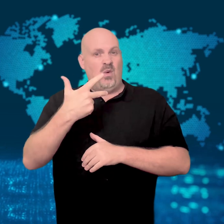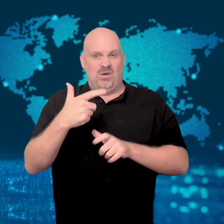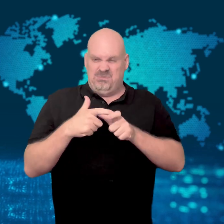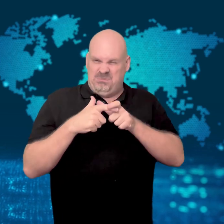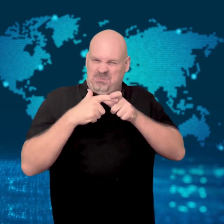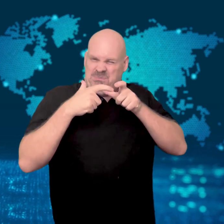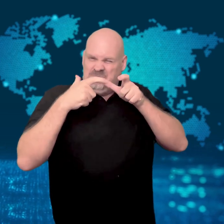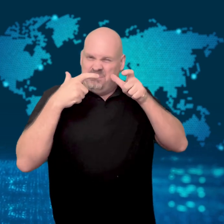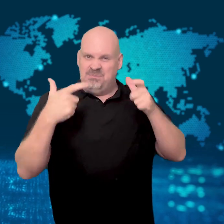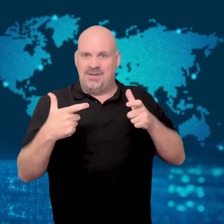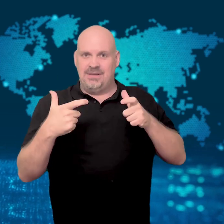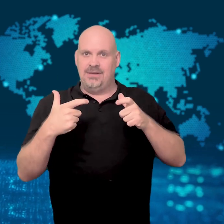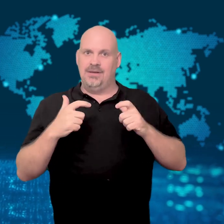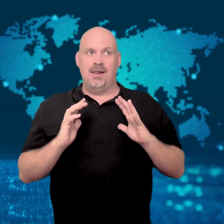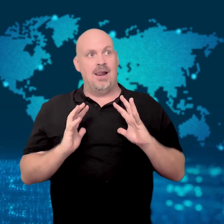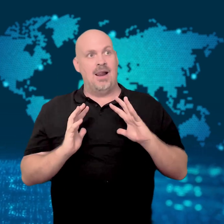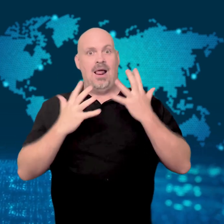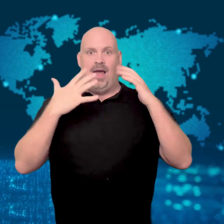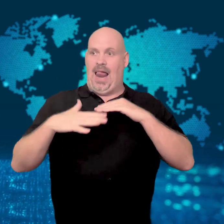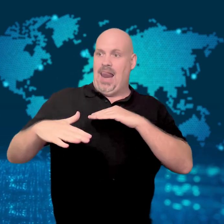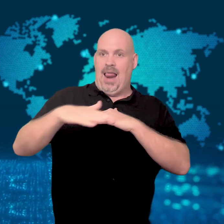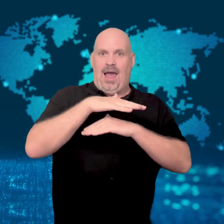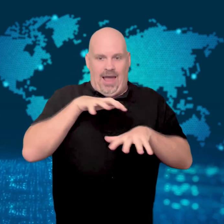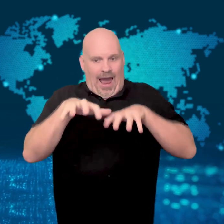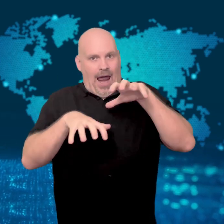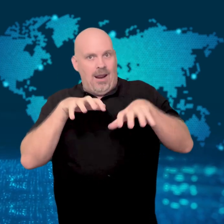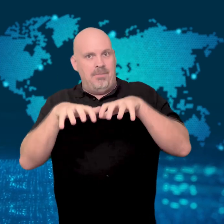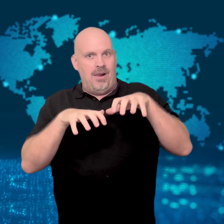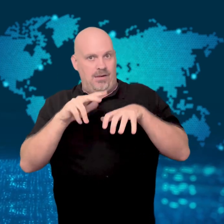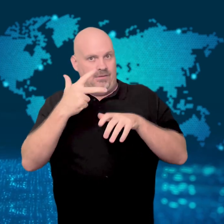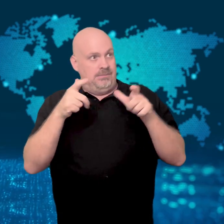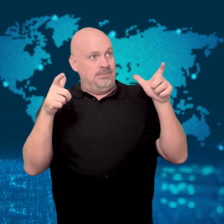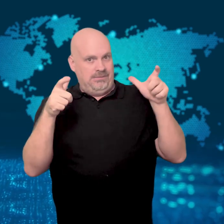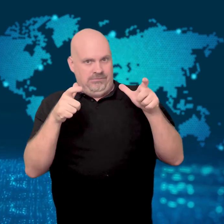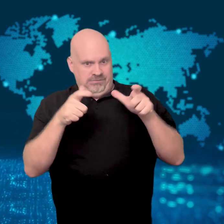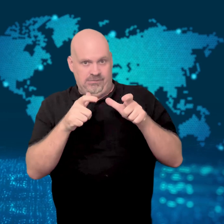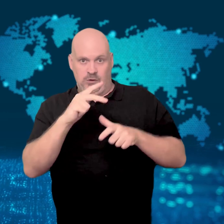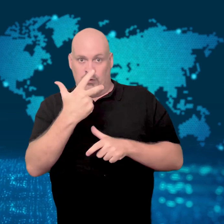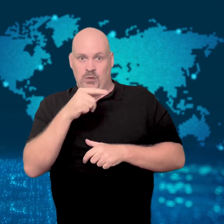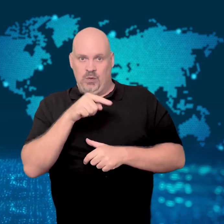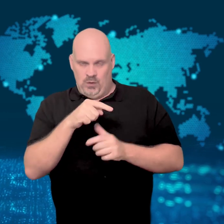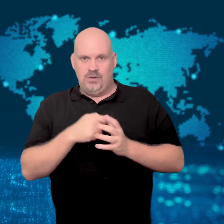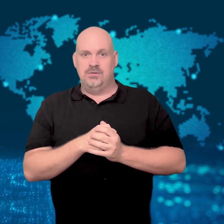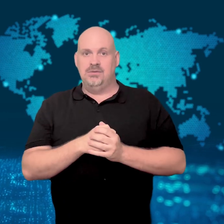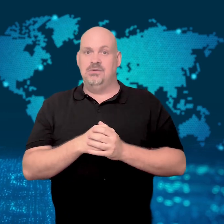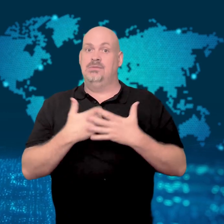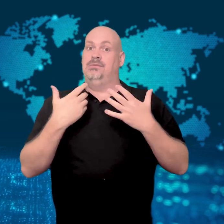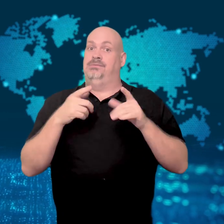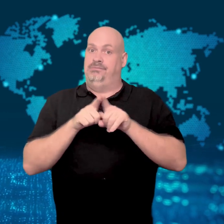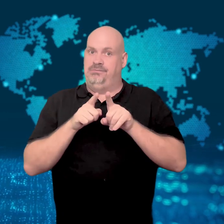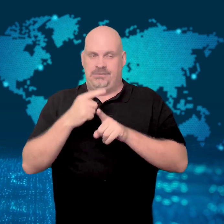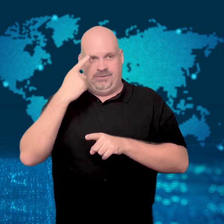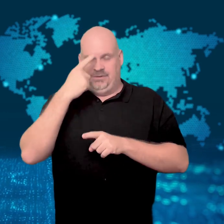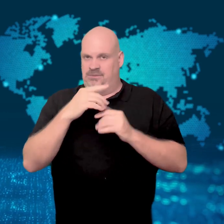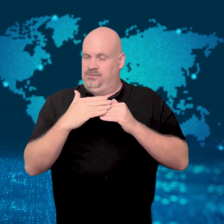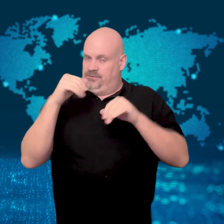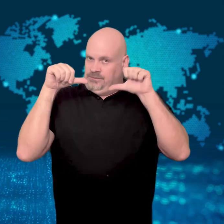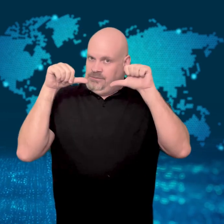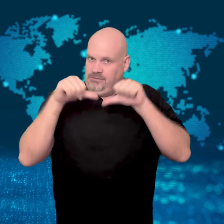They are the third largest living land mammal and are believed to be